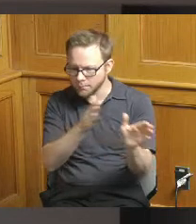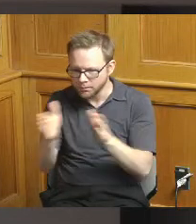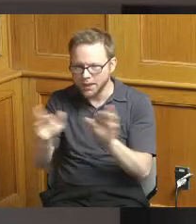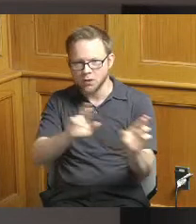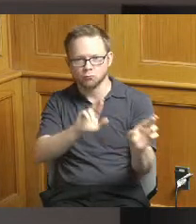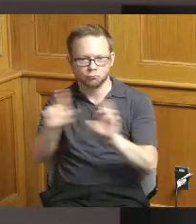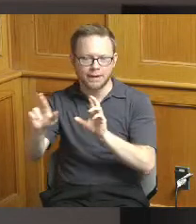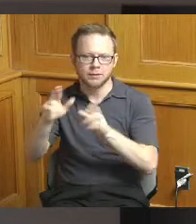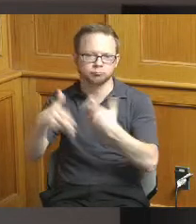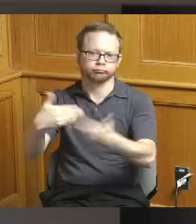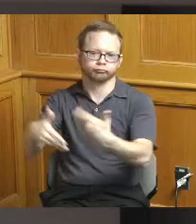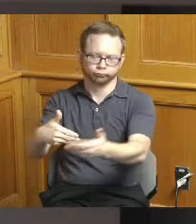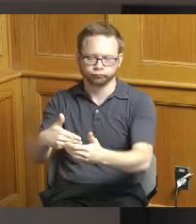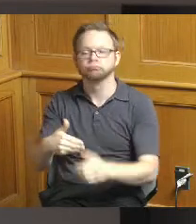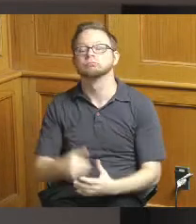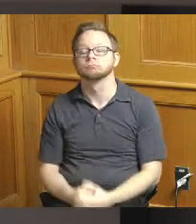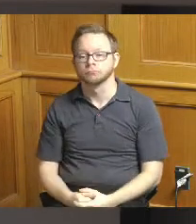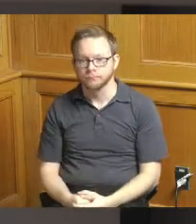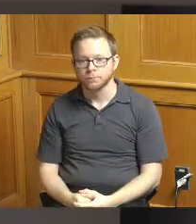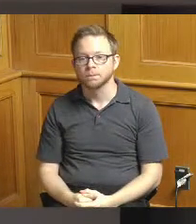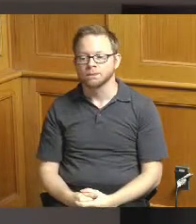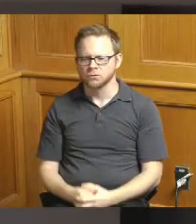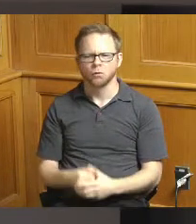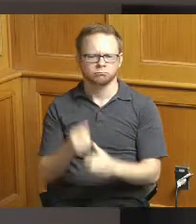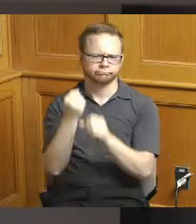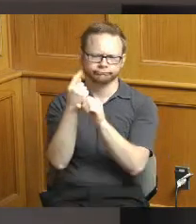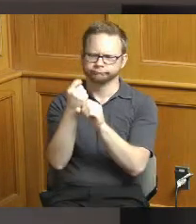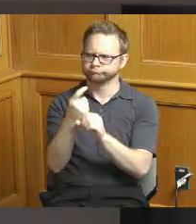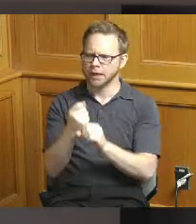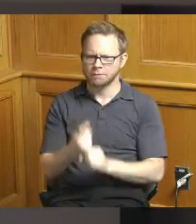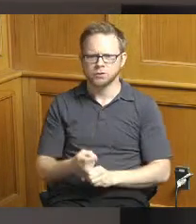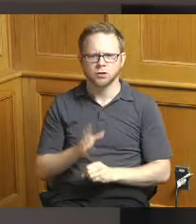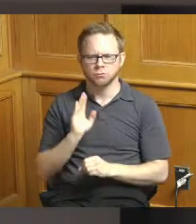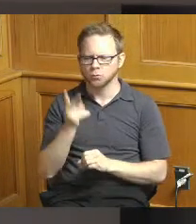and as we go along with this year every year we will be able to see the community's performance